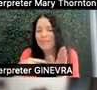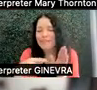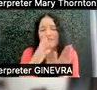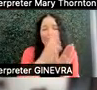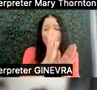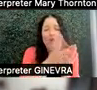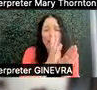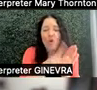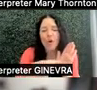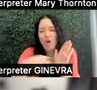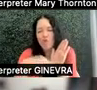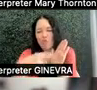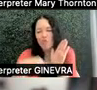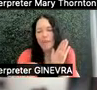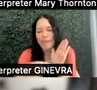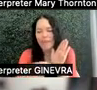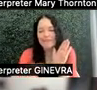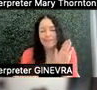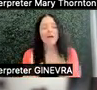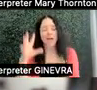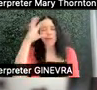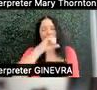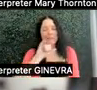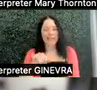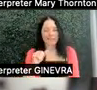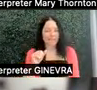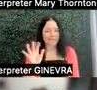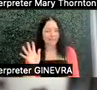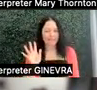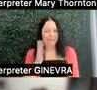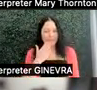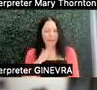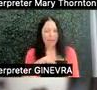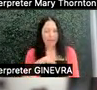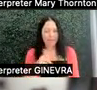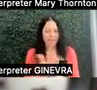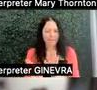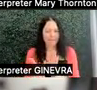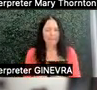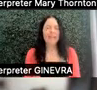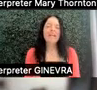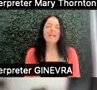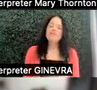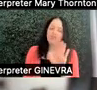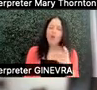I'm guessing that probably is not always allowed. But I do agree that they can often